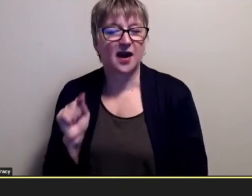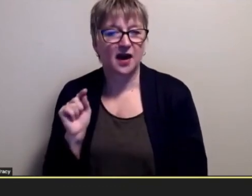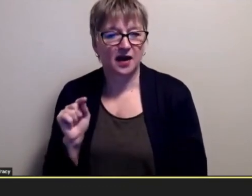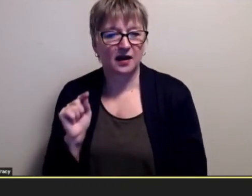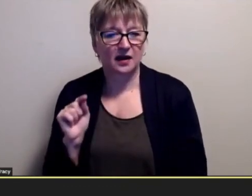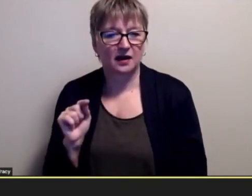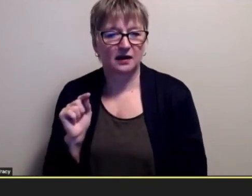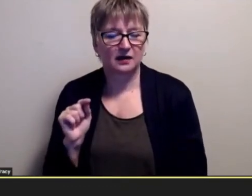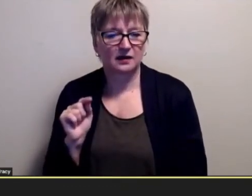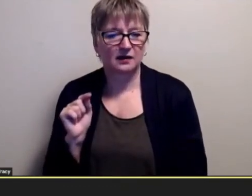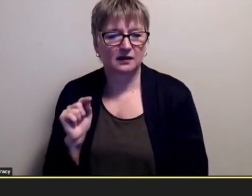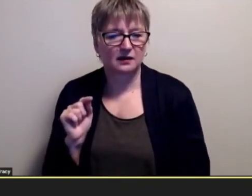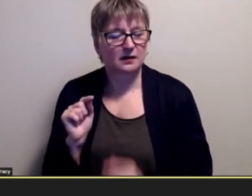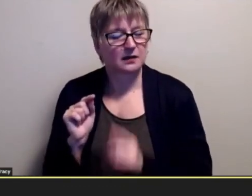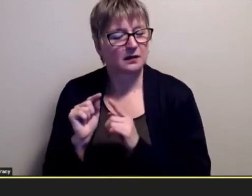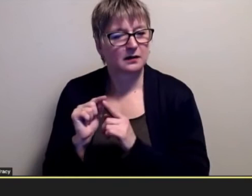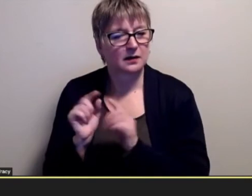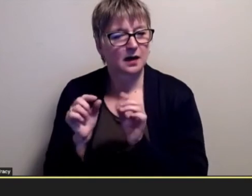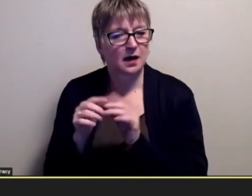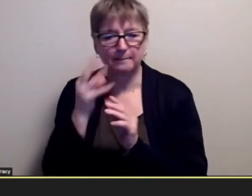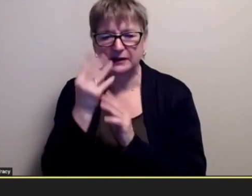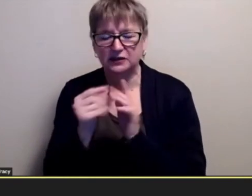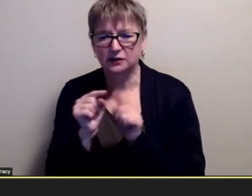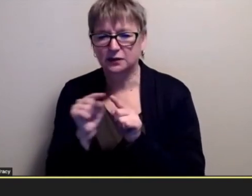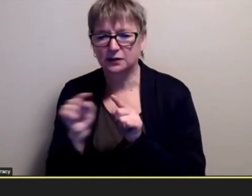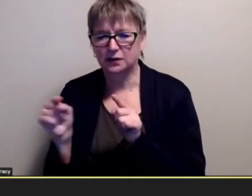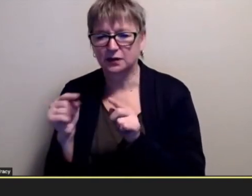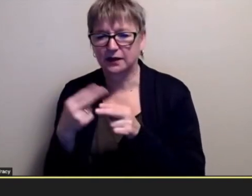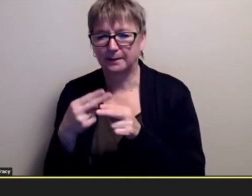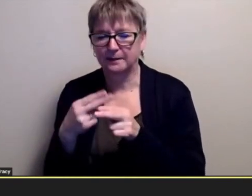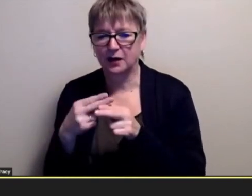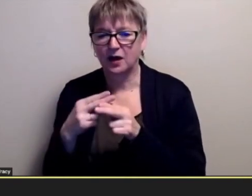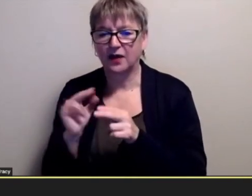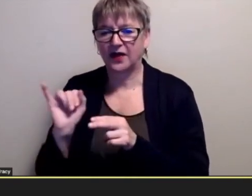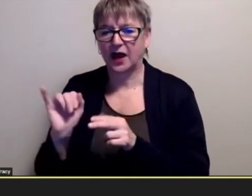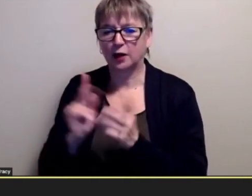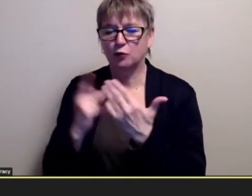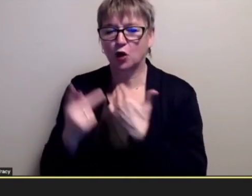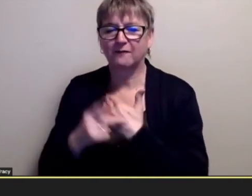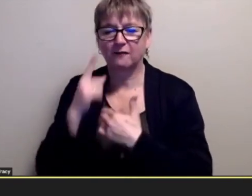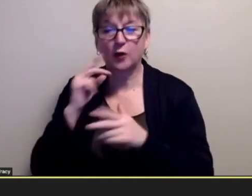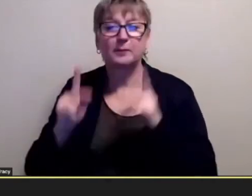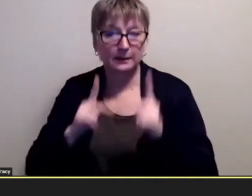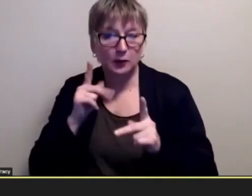team and that program was for people who you know had learning disabilities